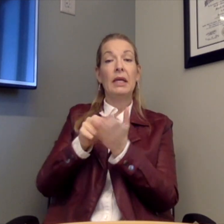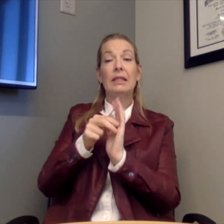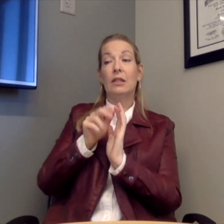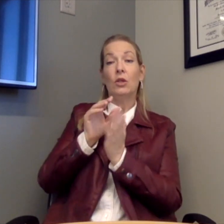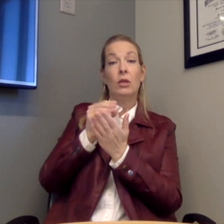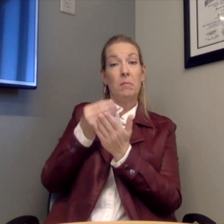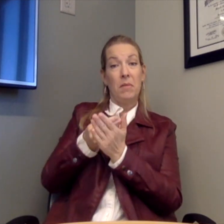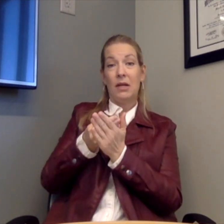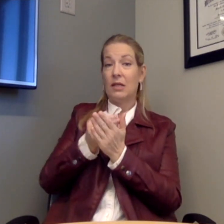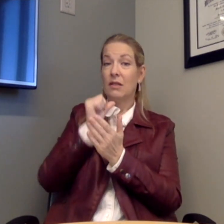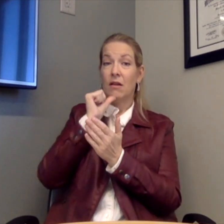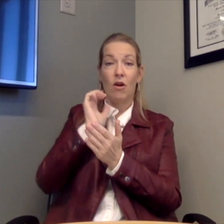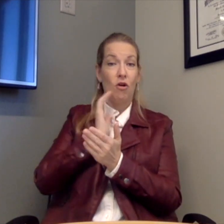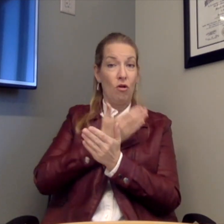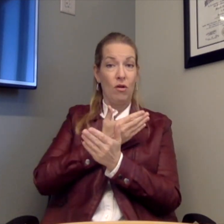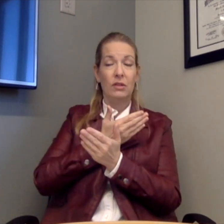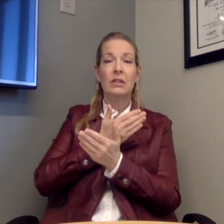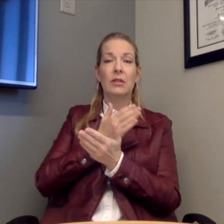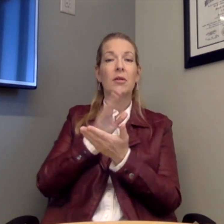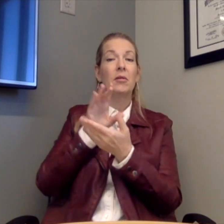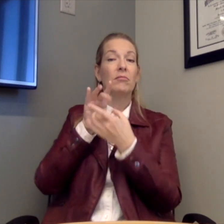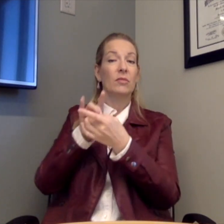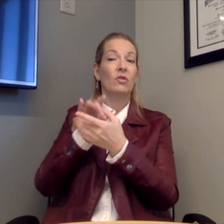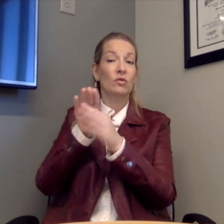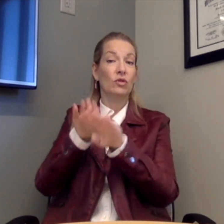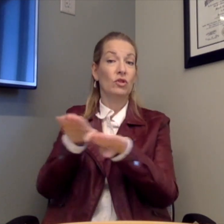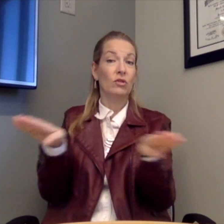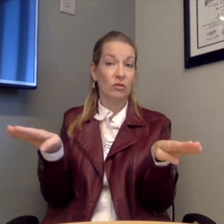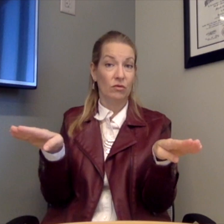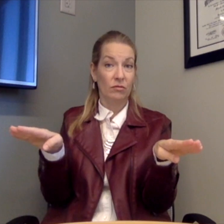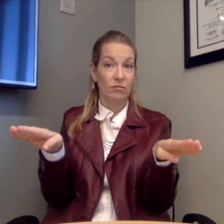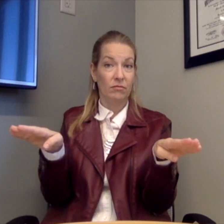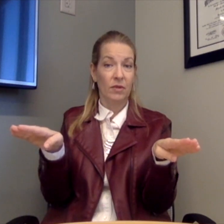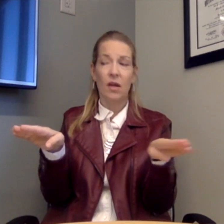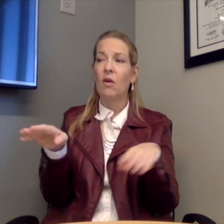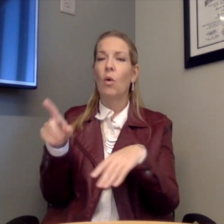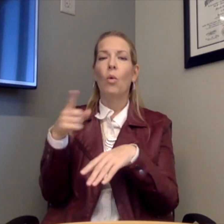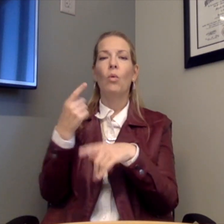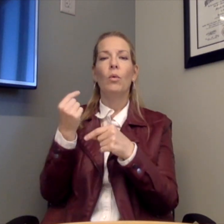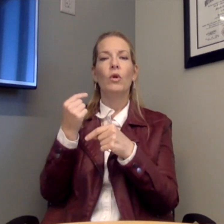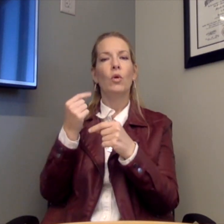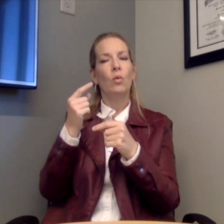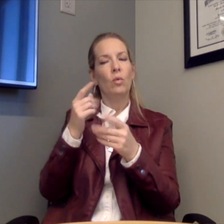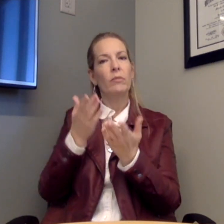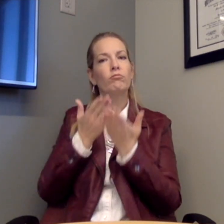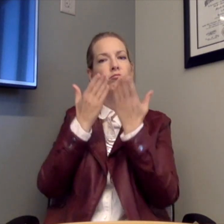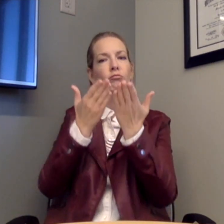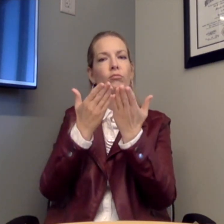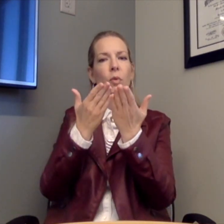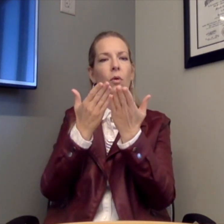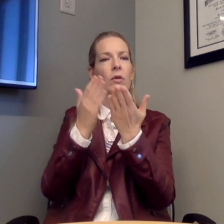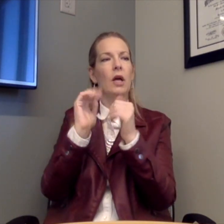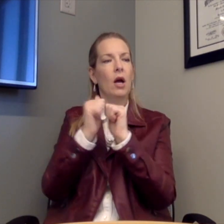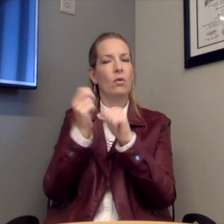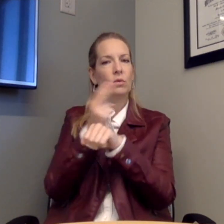Meaning the money is not ours. It belongs to the children. We recommend